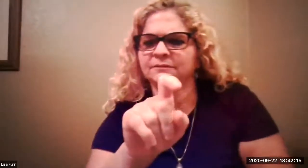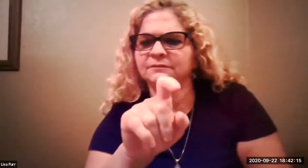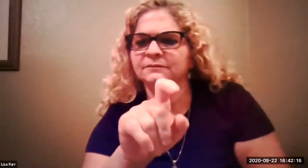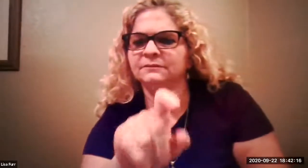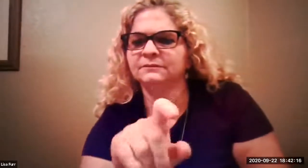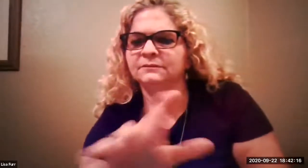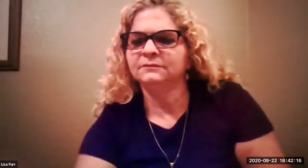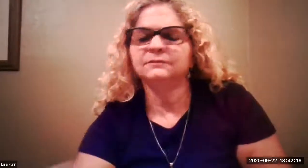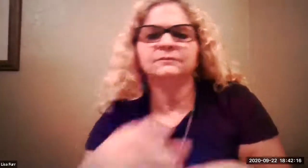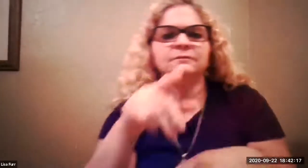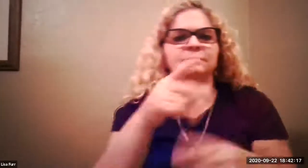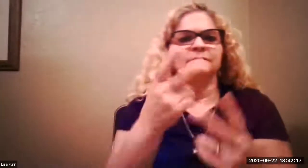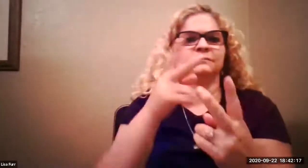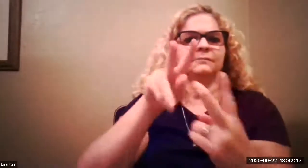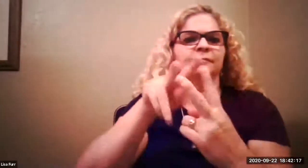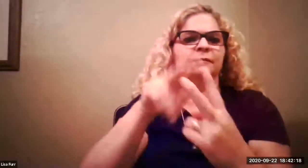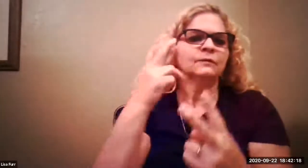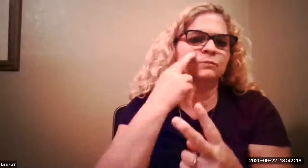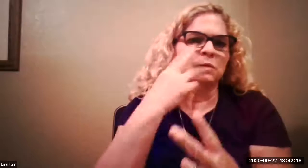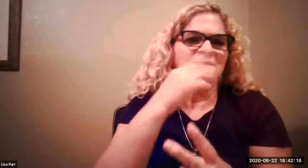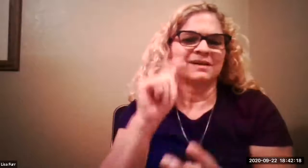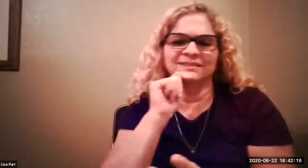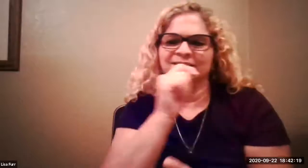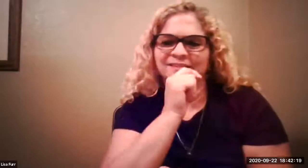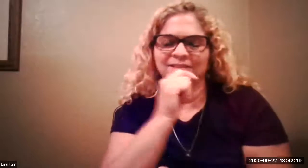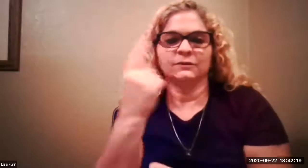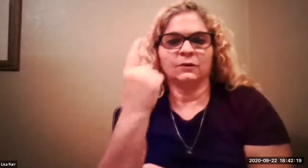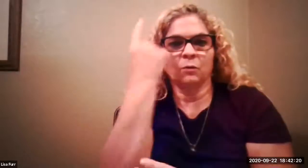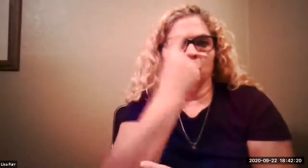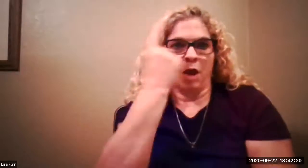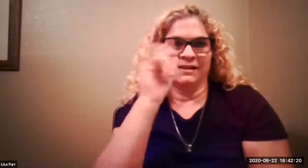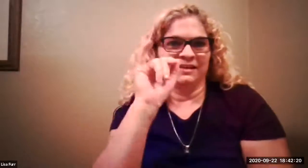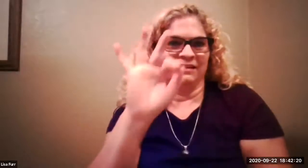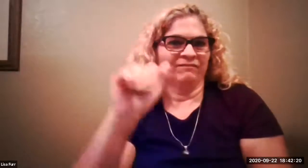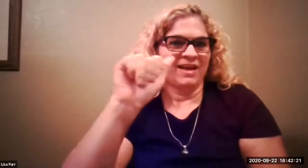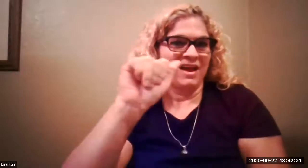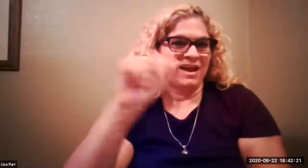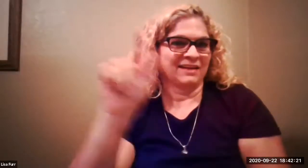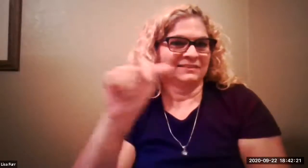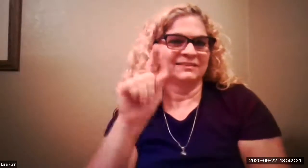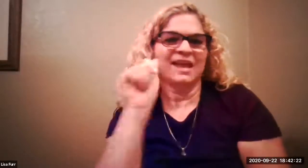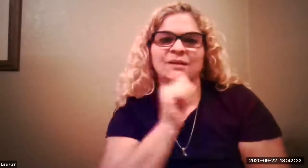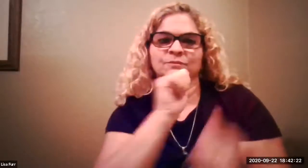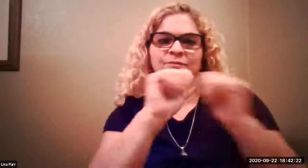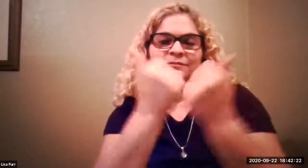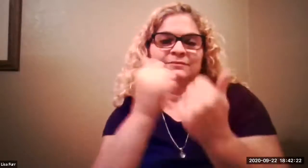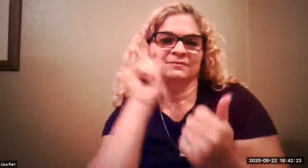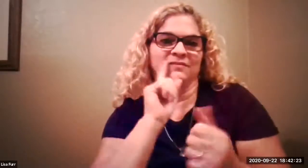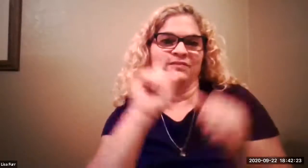and mary asked let me see here